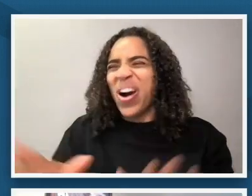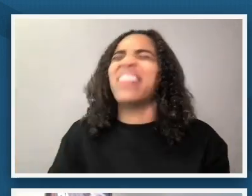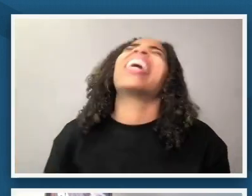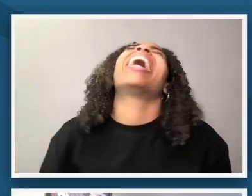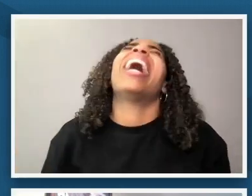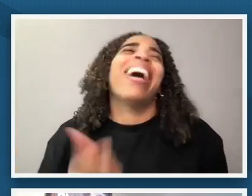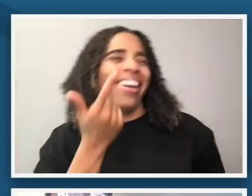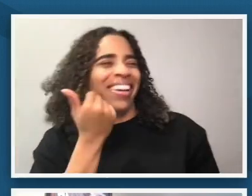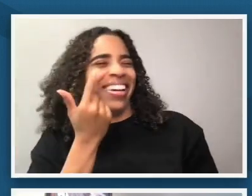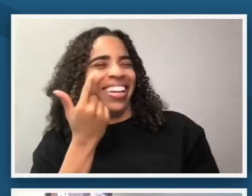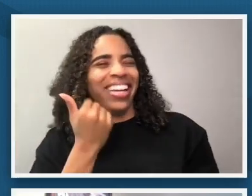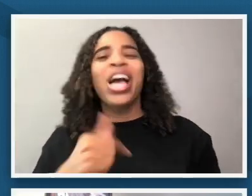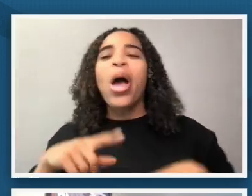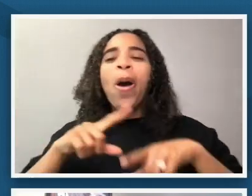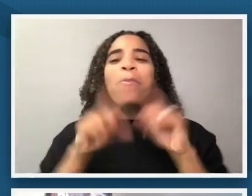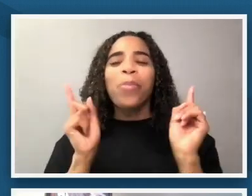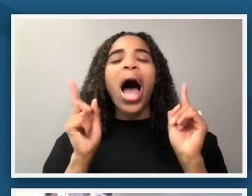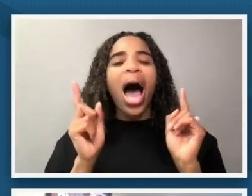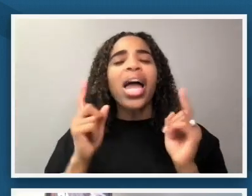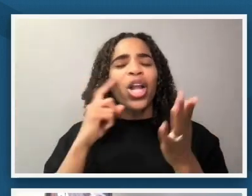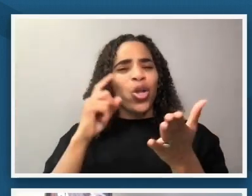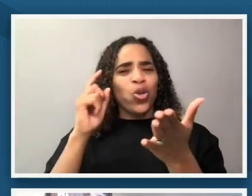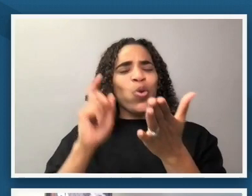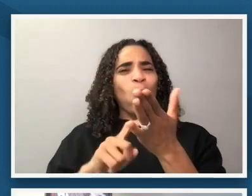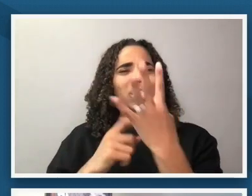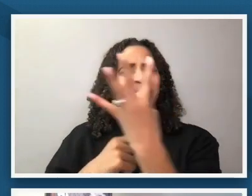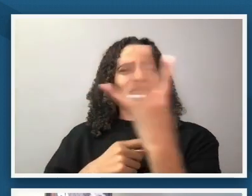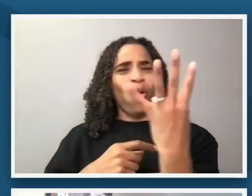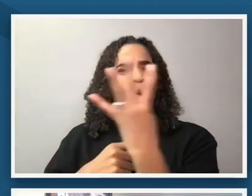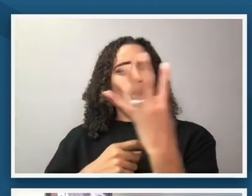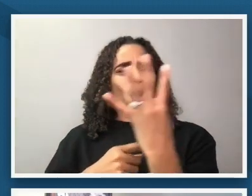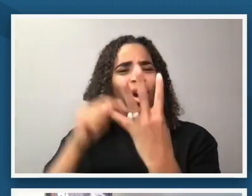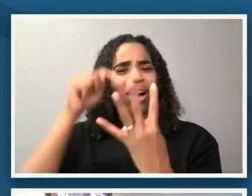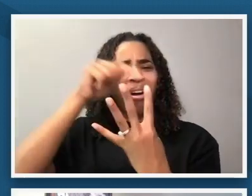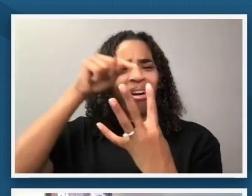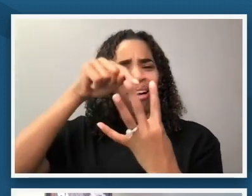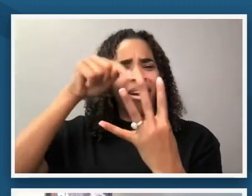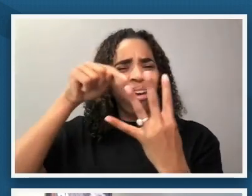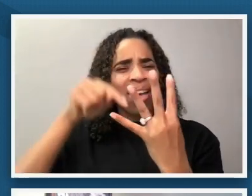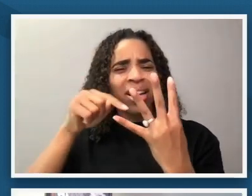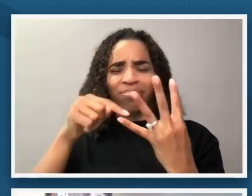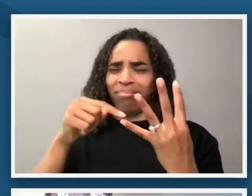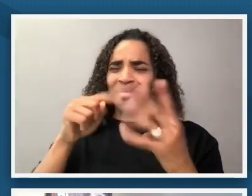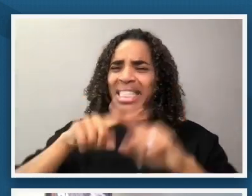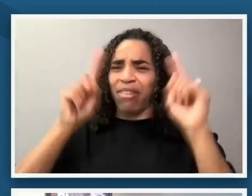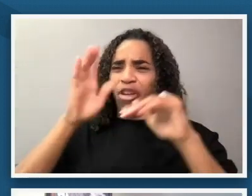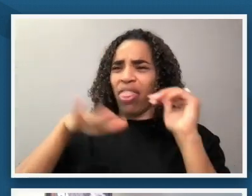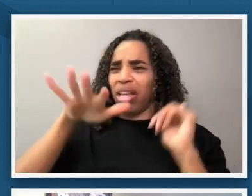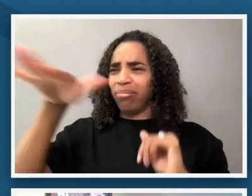it's just that that overlap is um